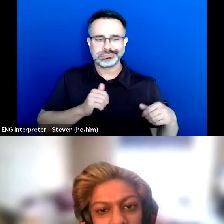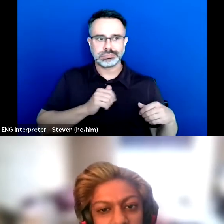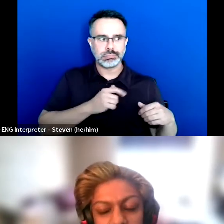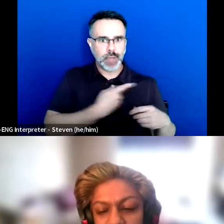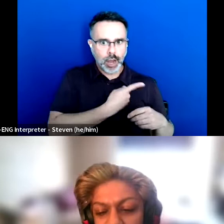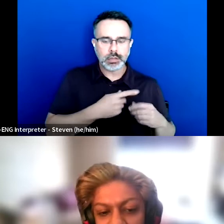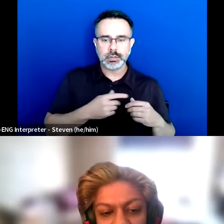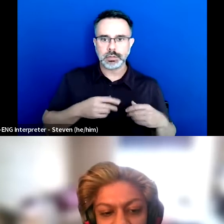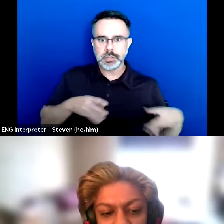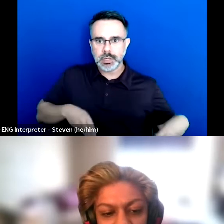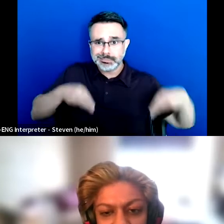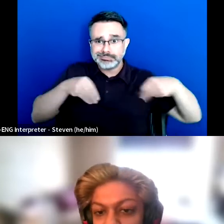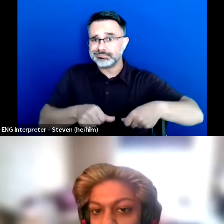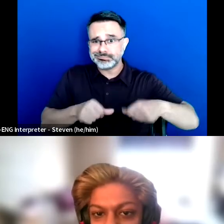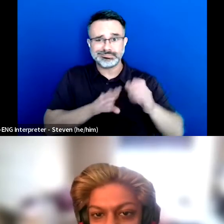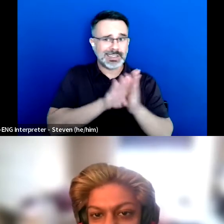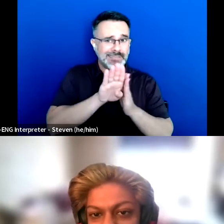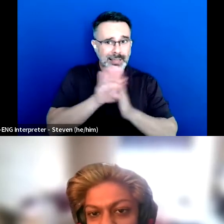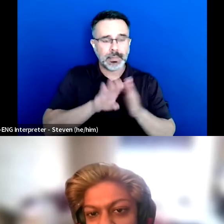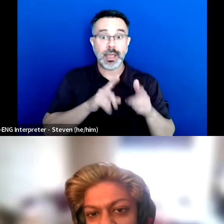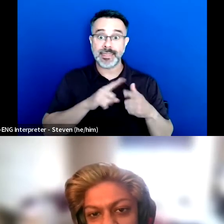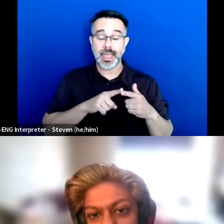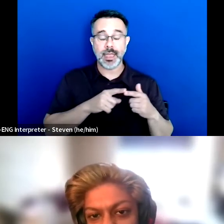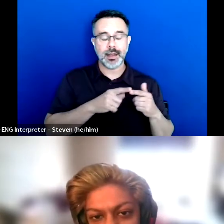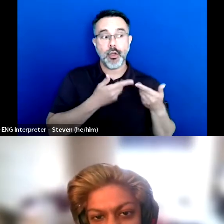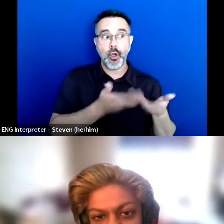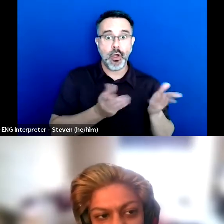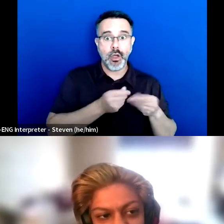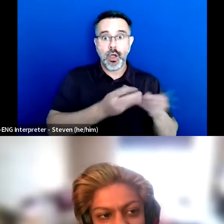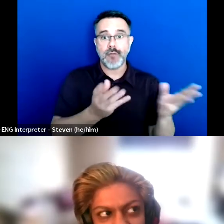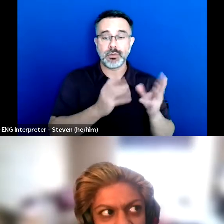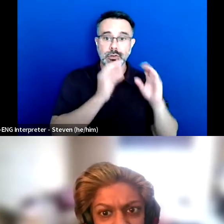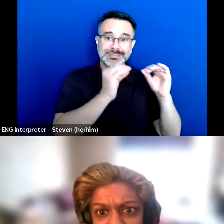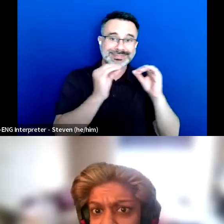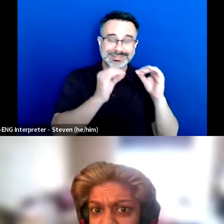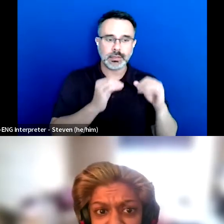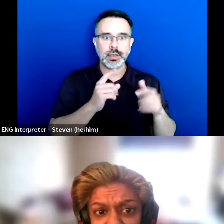And then we started doing it for school groups, at universities, and then it sort of expanded from there.